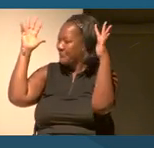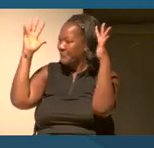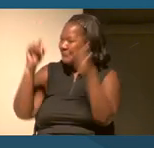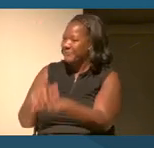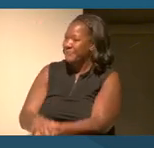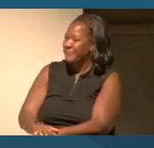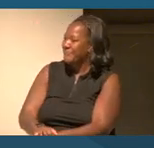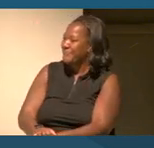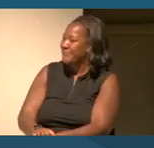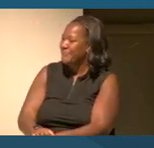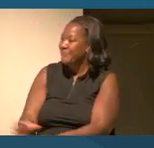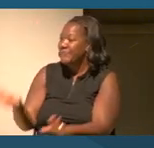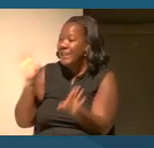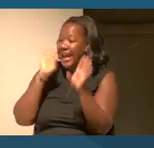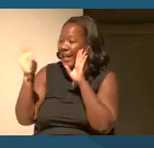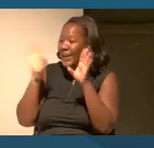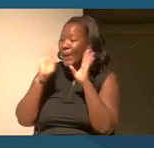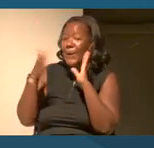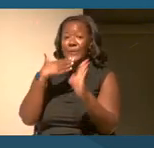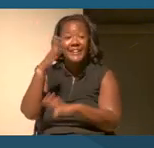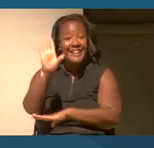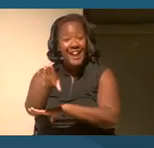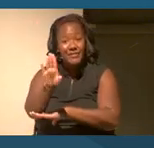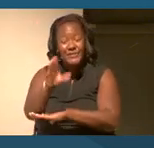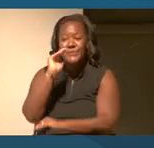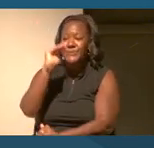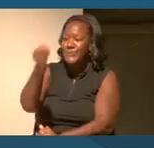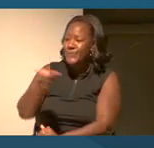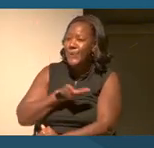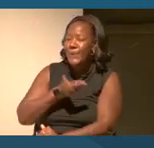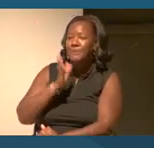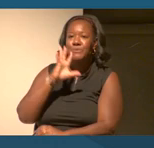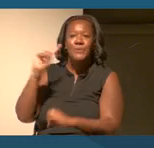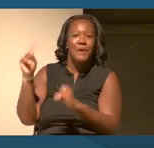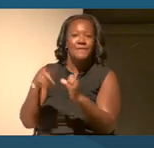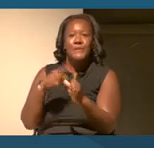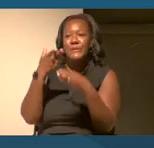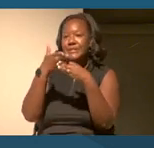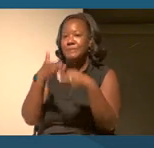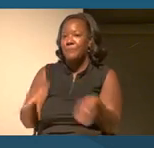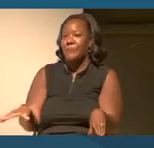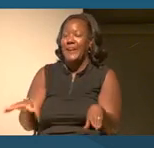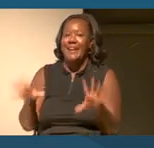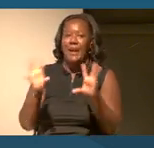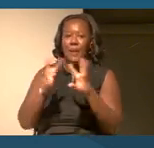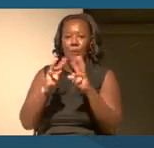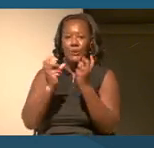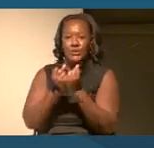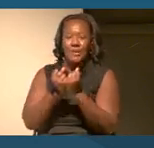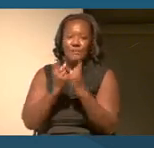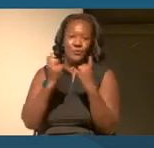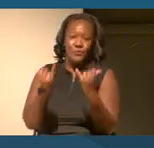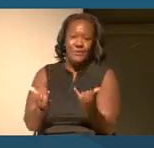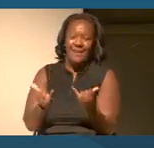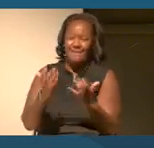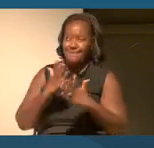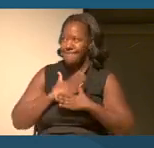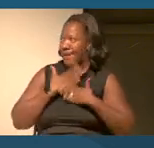Hello. Good afternoon and welcome to one of our first breakouts for the day. I'm so happy to be back with you.